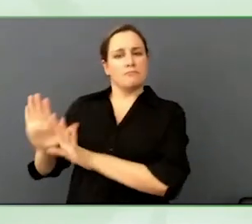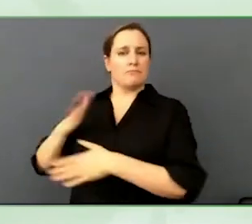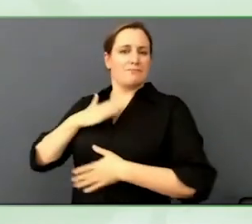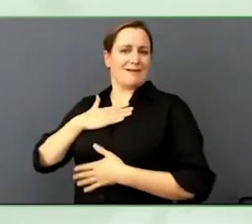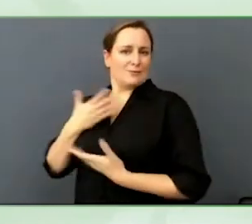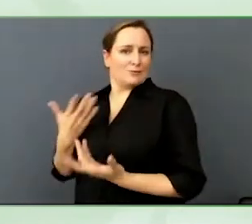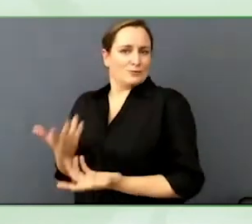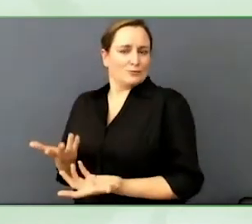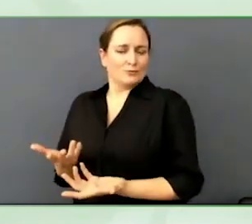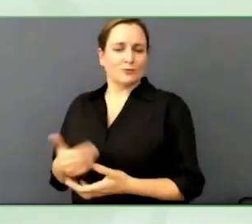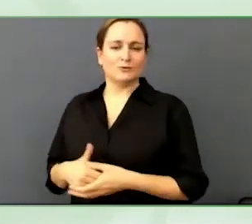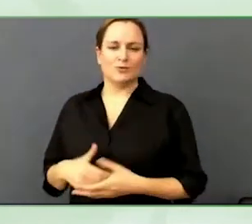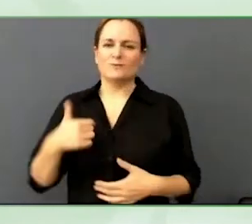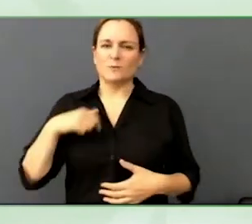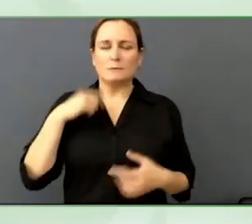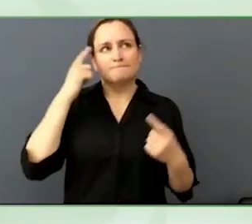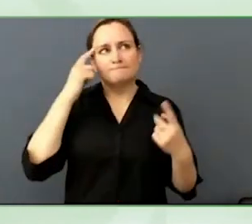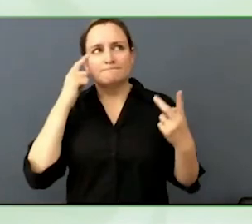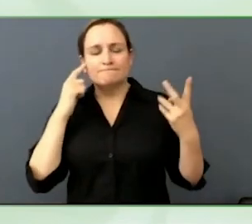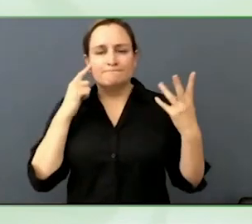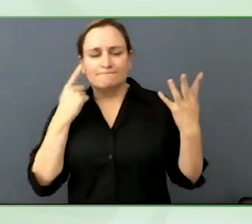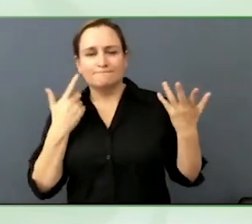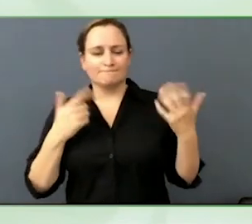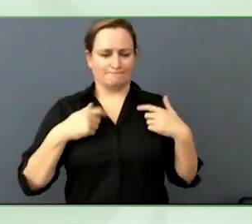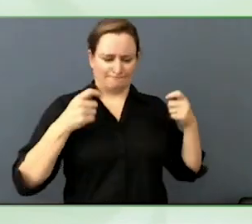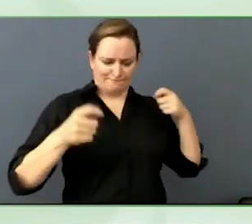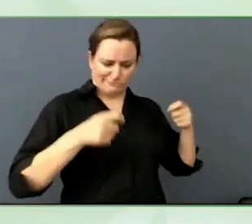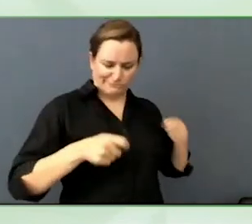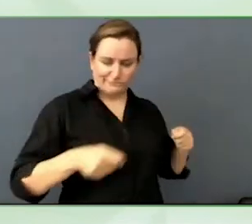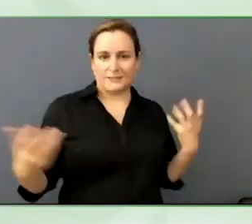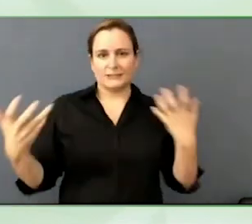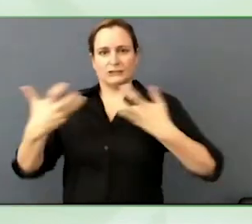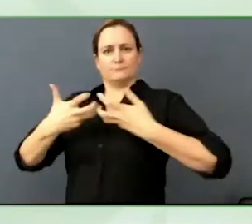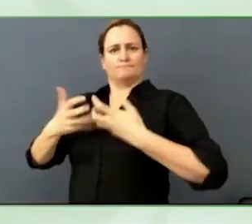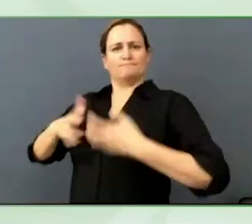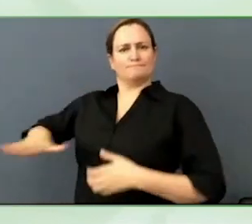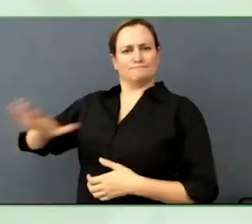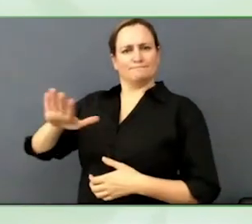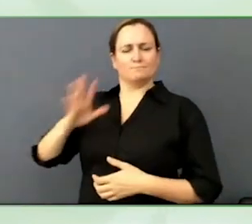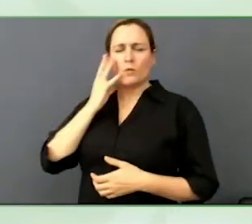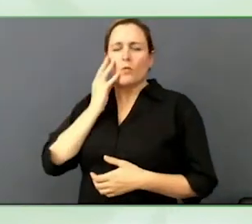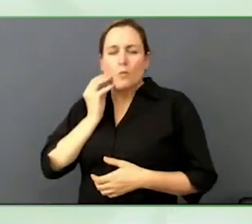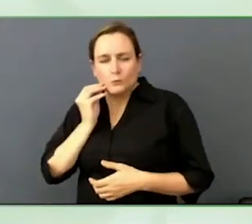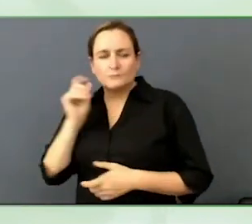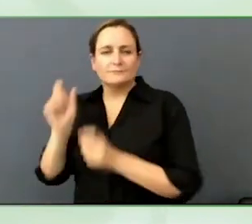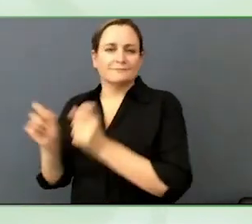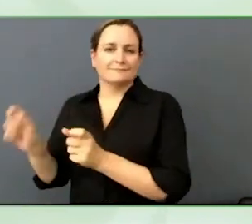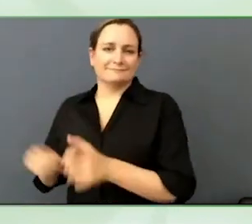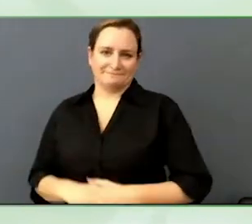Yes, I think what you mentioned is that one of the things what a